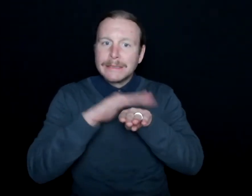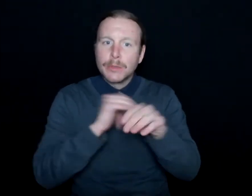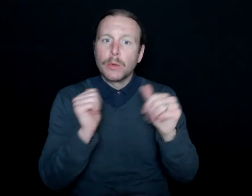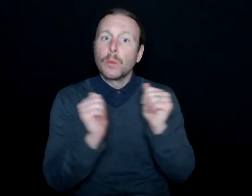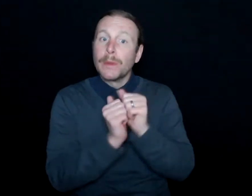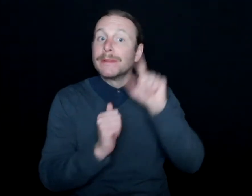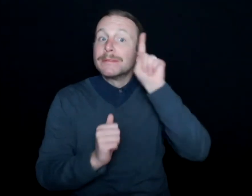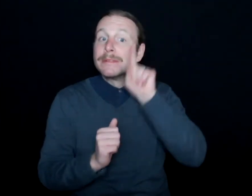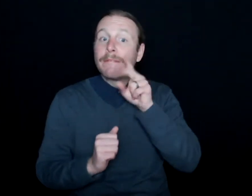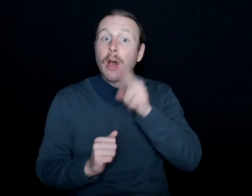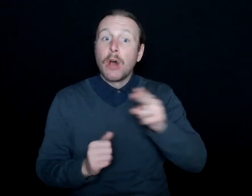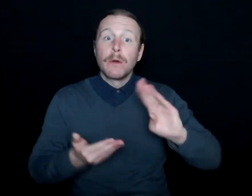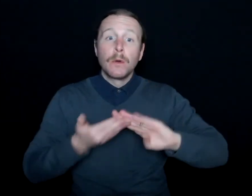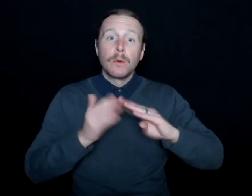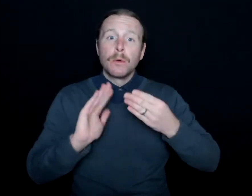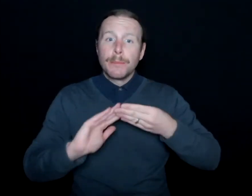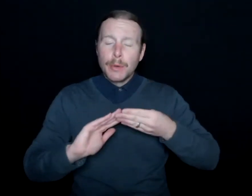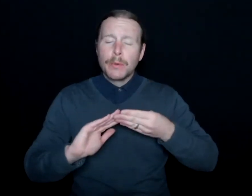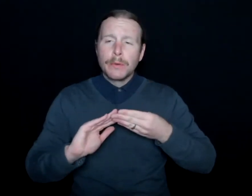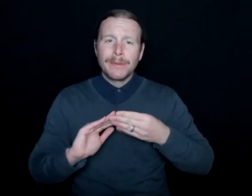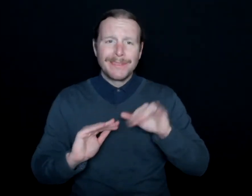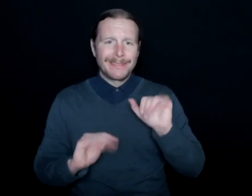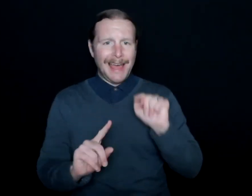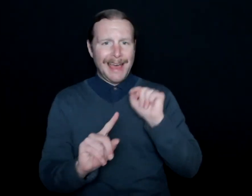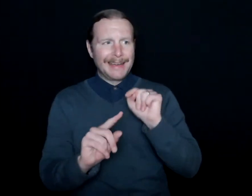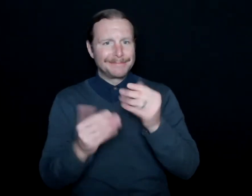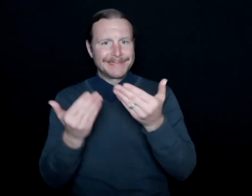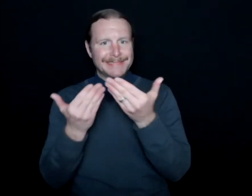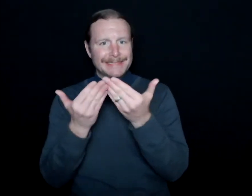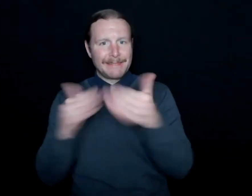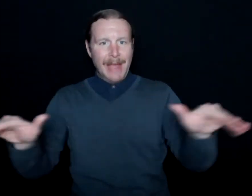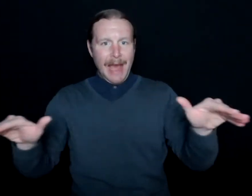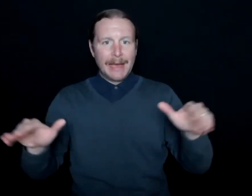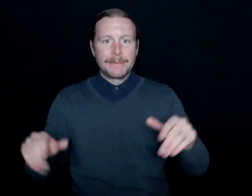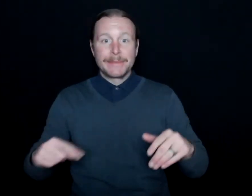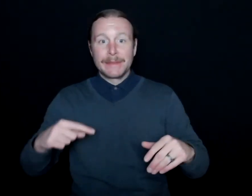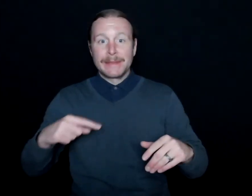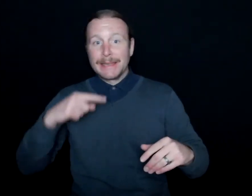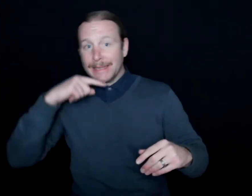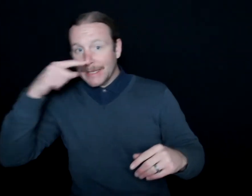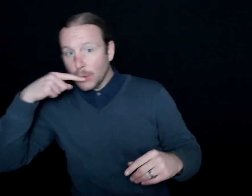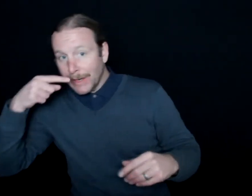of hearing community is this divide around the hearing world and the deaf world.